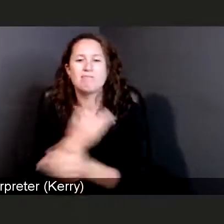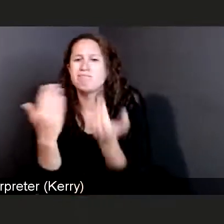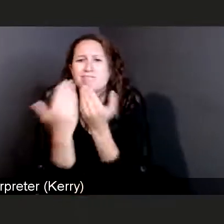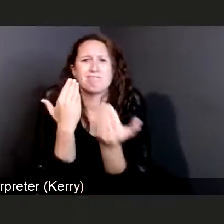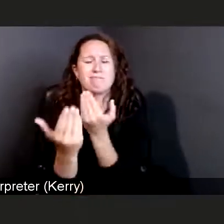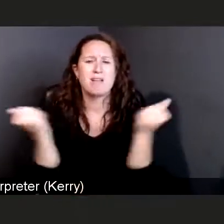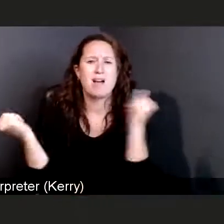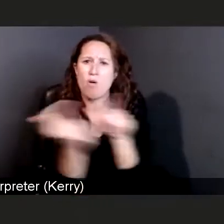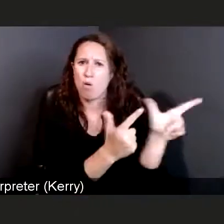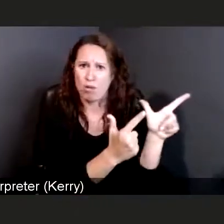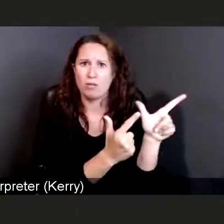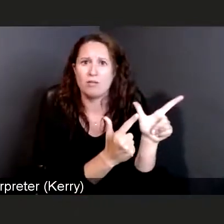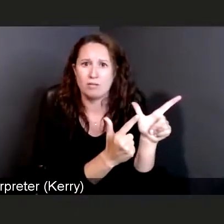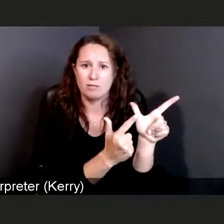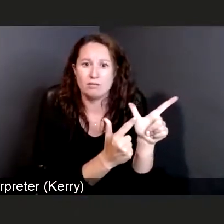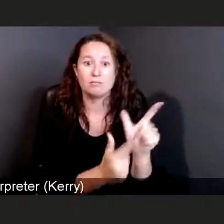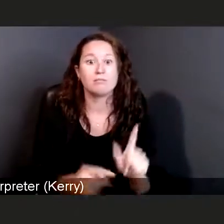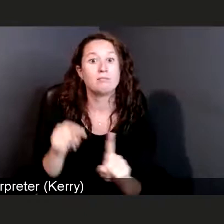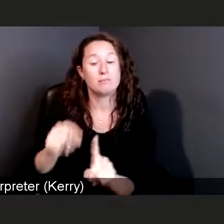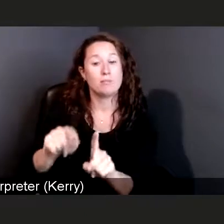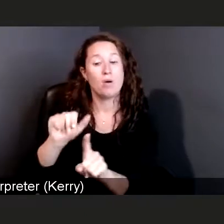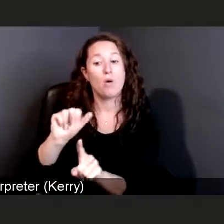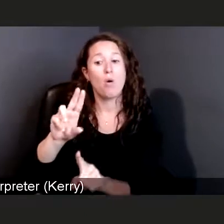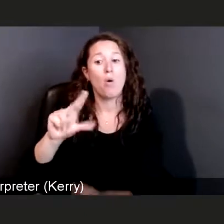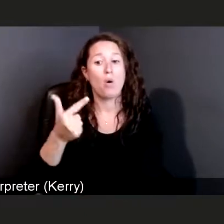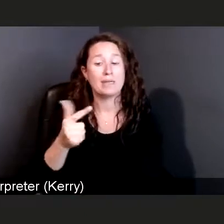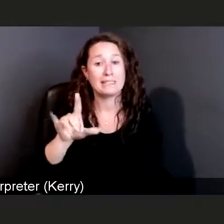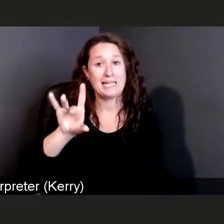As of August 8th, which is the most updated information